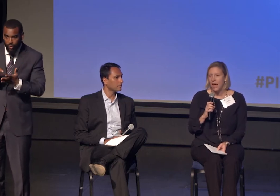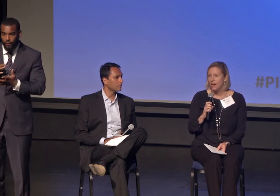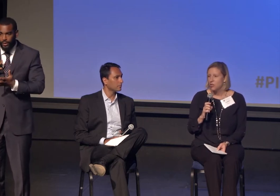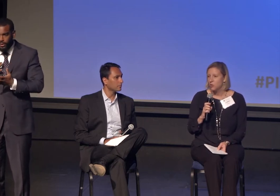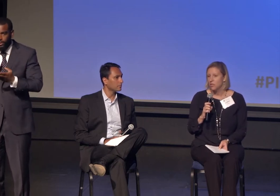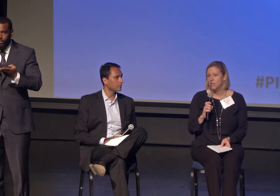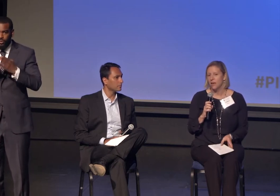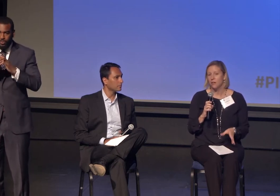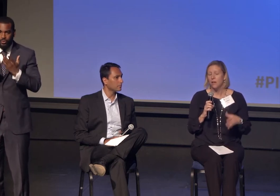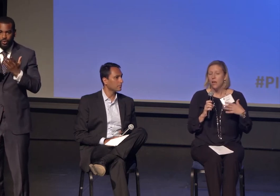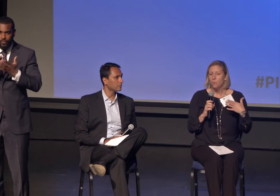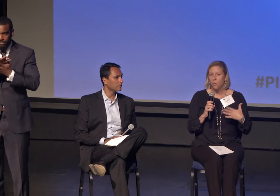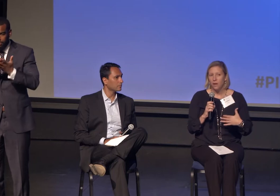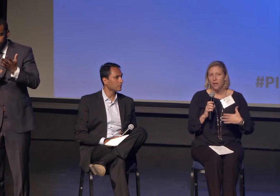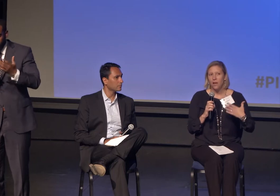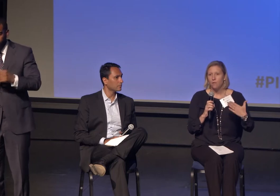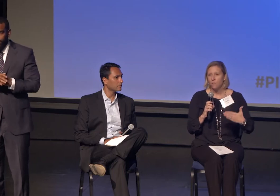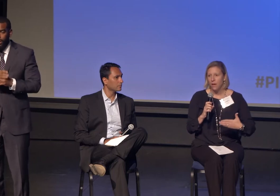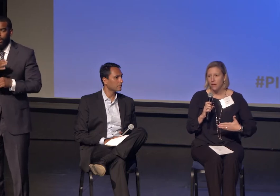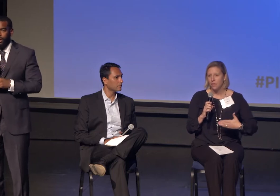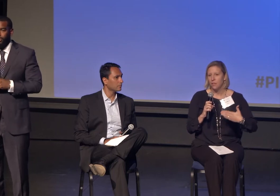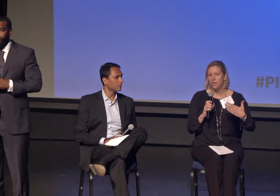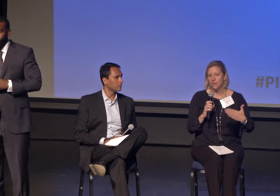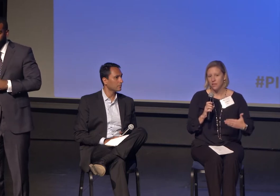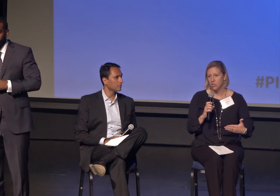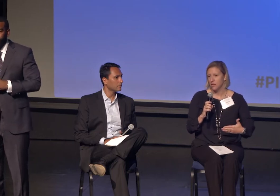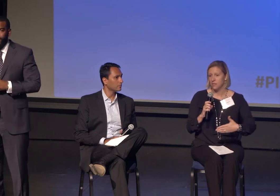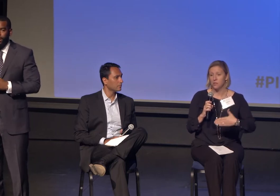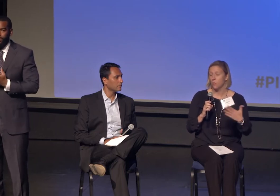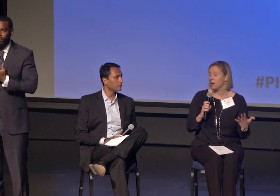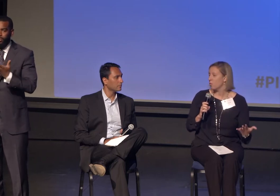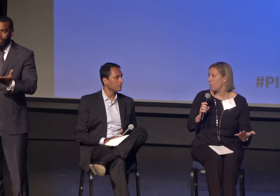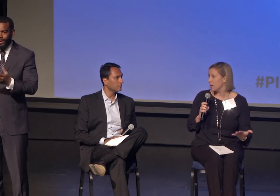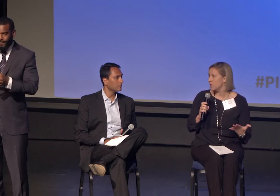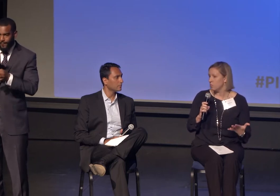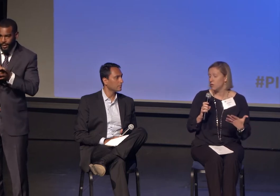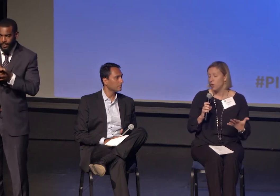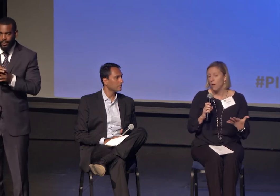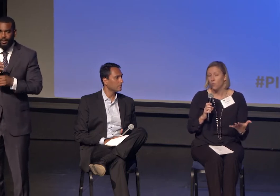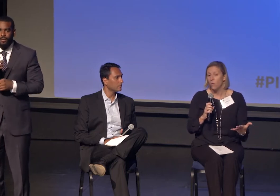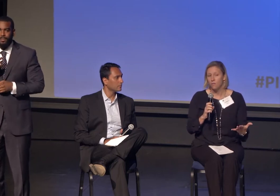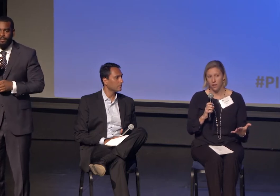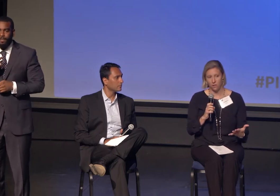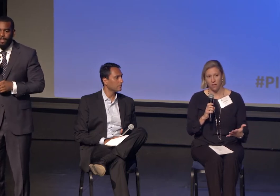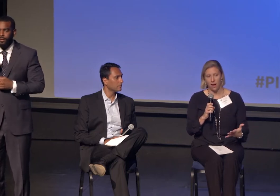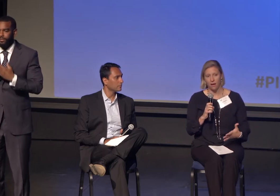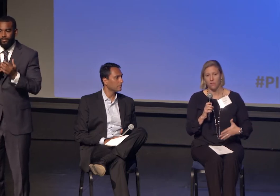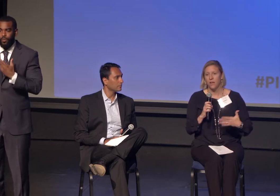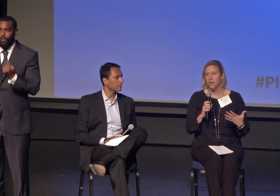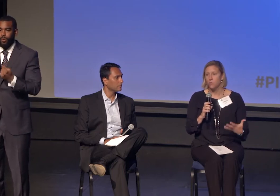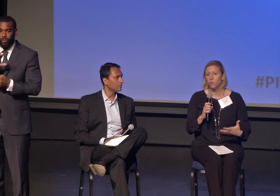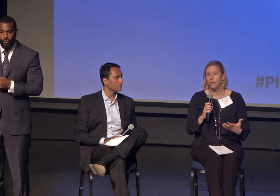At Georgetown, bringing a faith that does justice, no matter what faith you have is really part